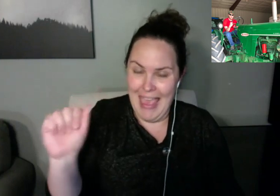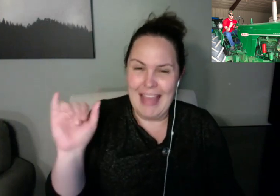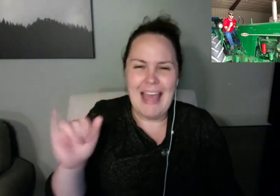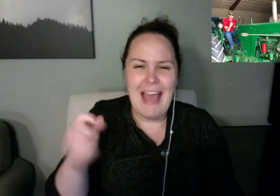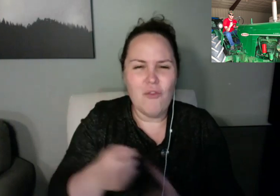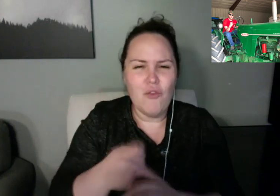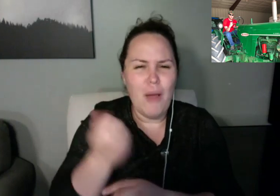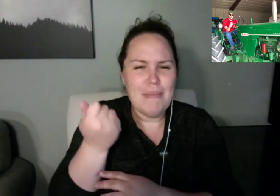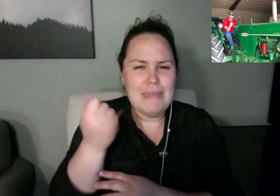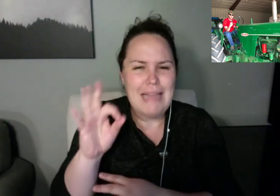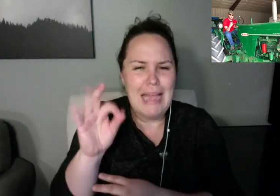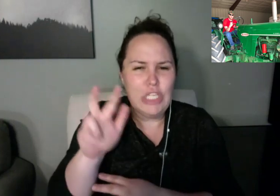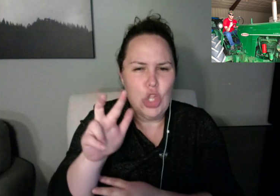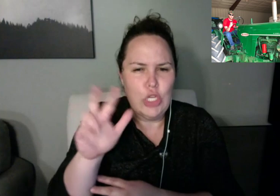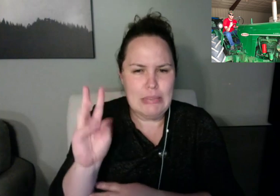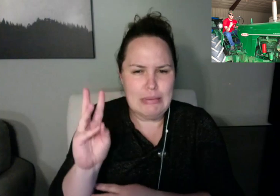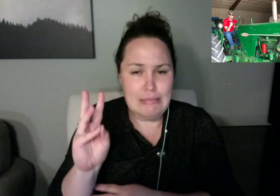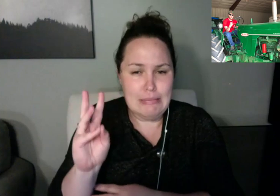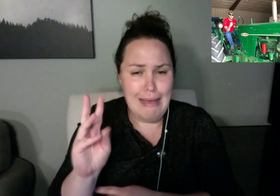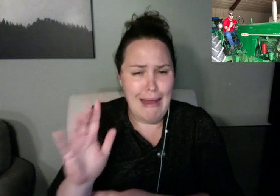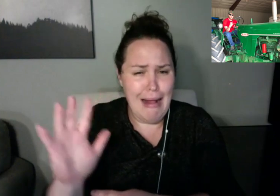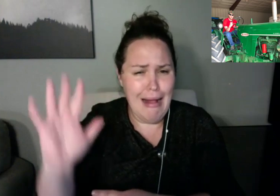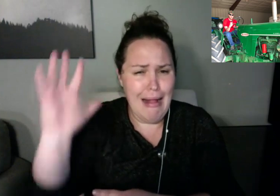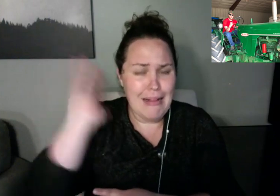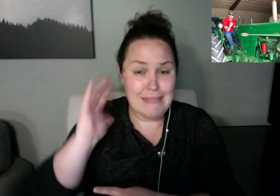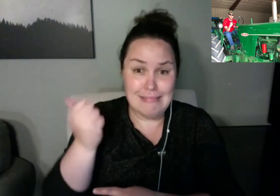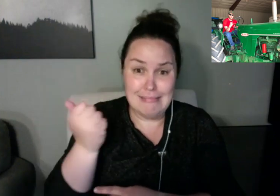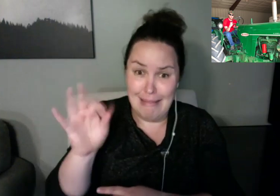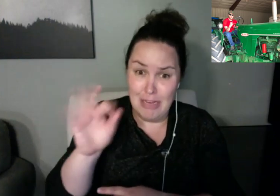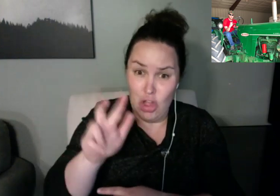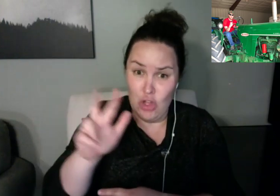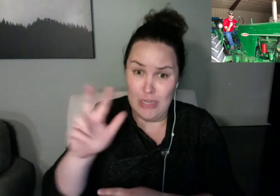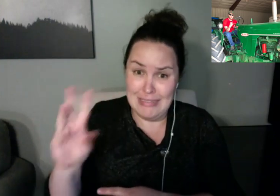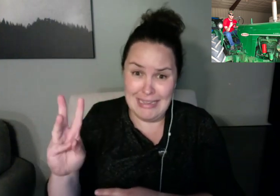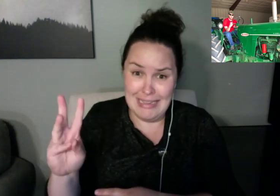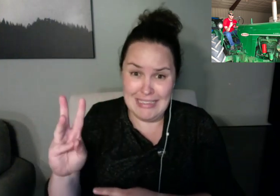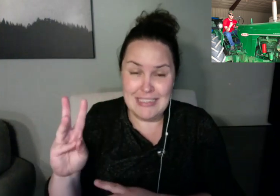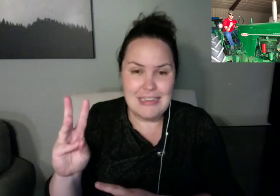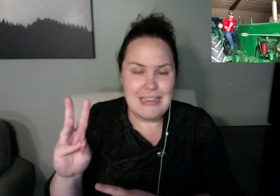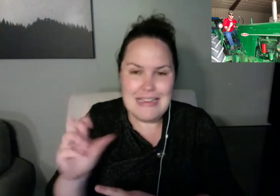And when I go to the dentist I always pay for it because it hurts so bad.